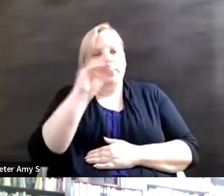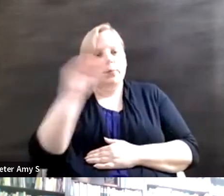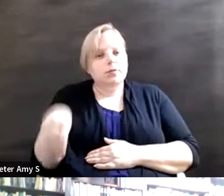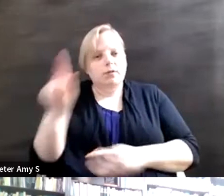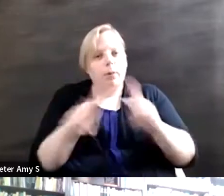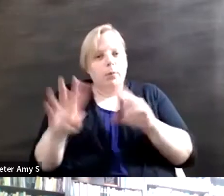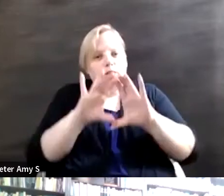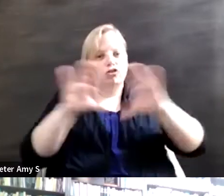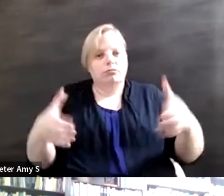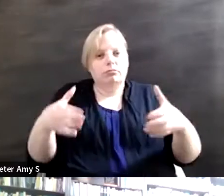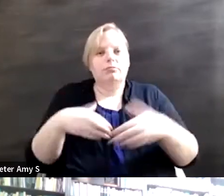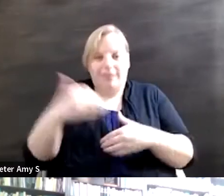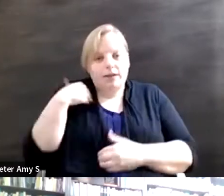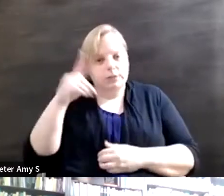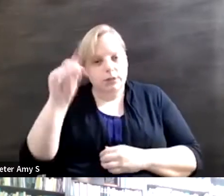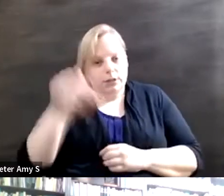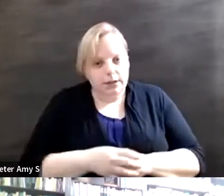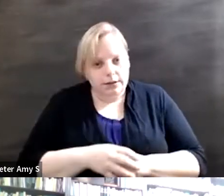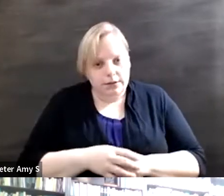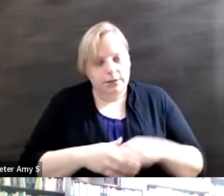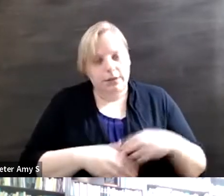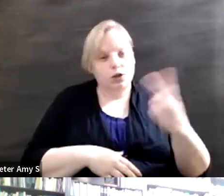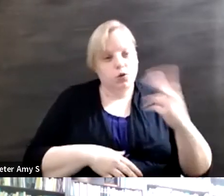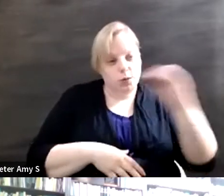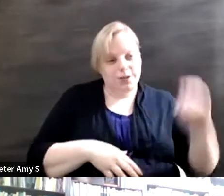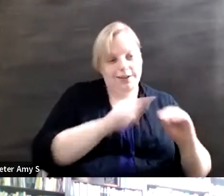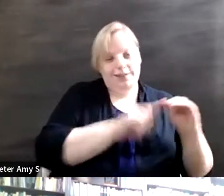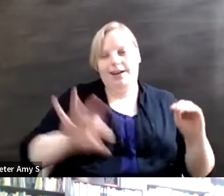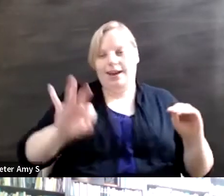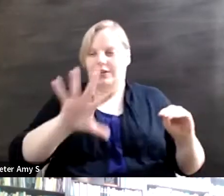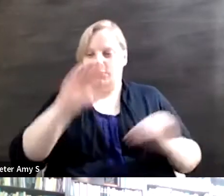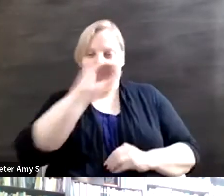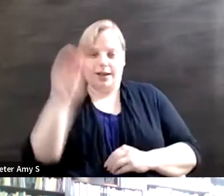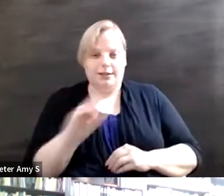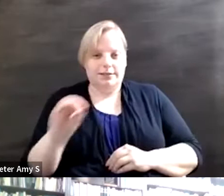two percent, ninety-five percent of those actors and actresses are able-bodied actors and actresses